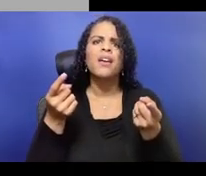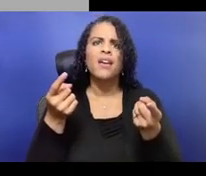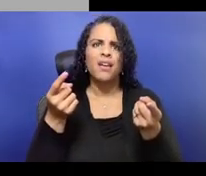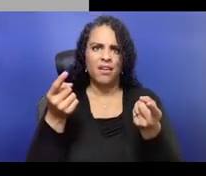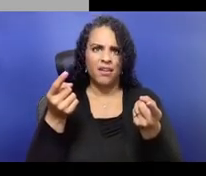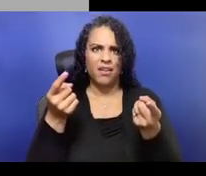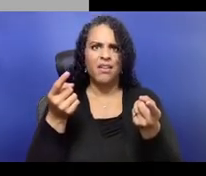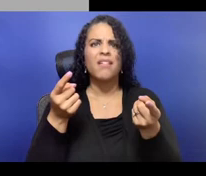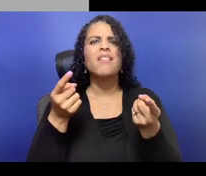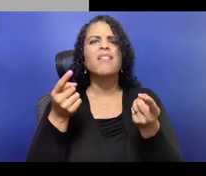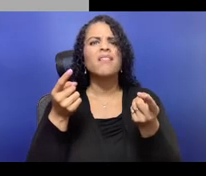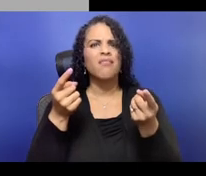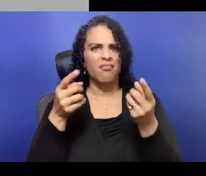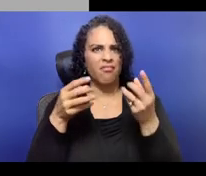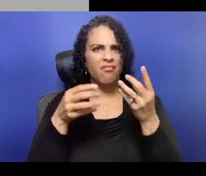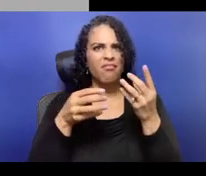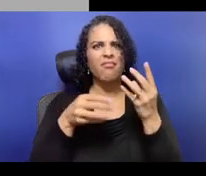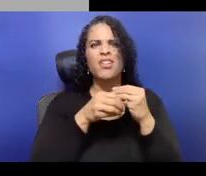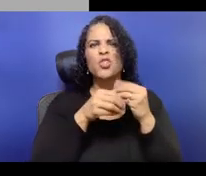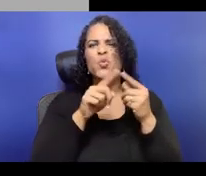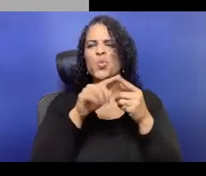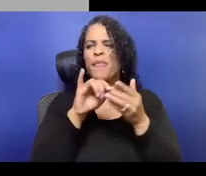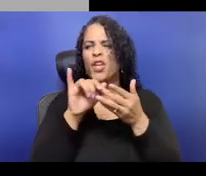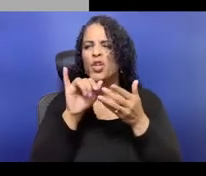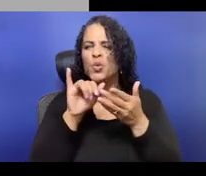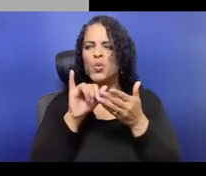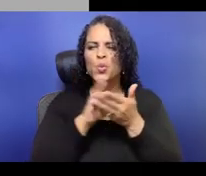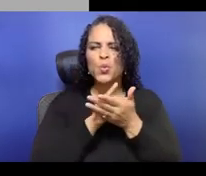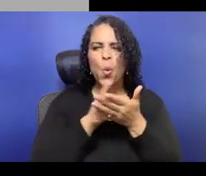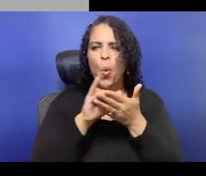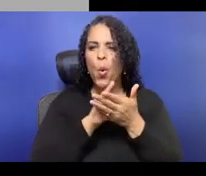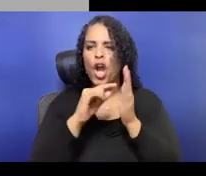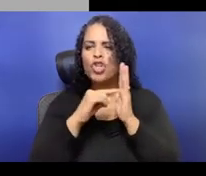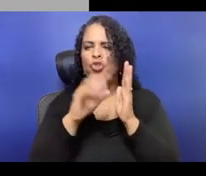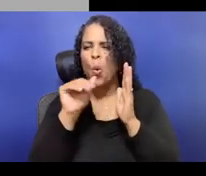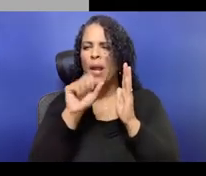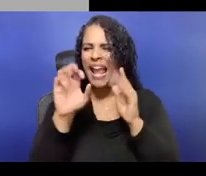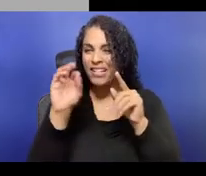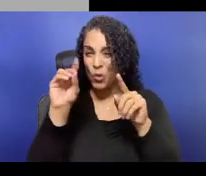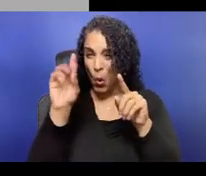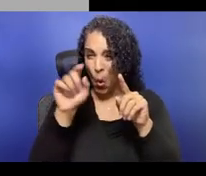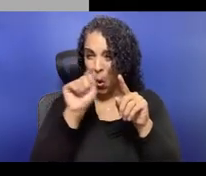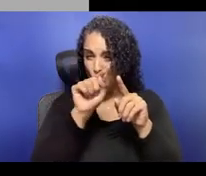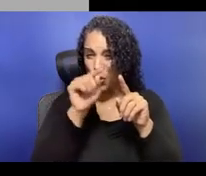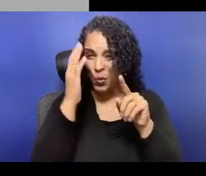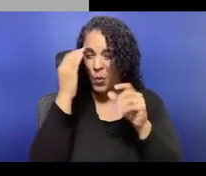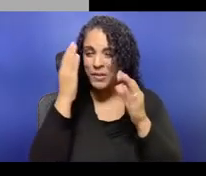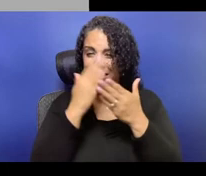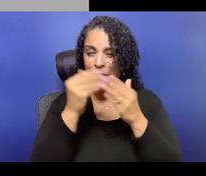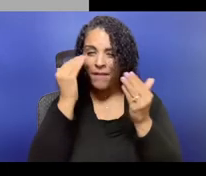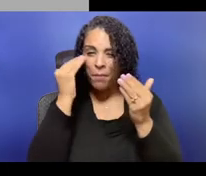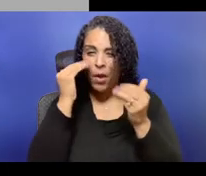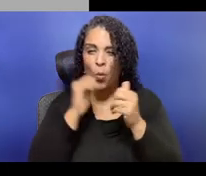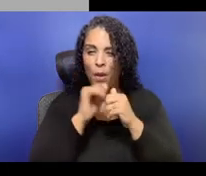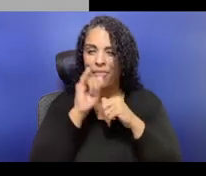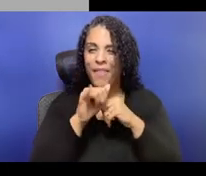I'm really curious with Flux, because you guys have this Open Book process, what that's been like for you guys.